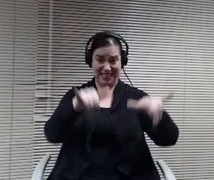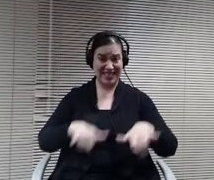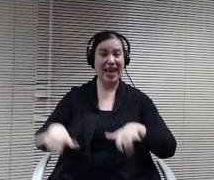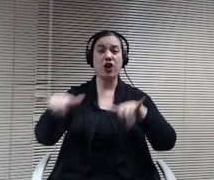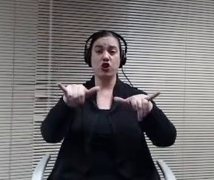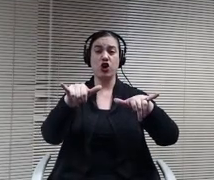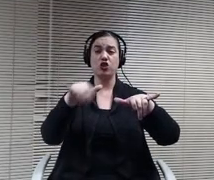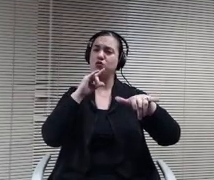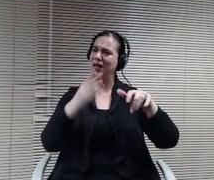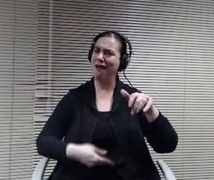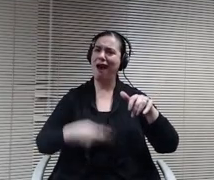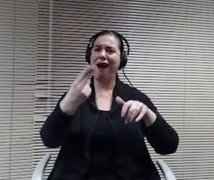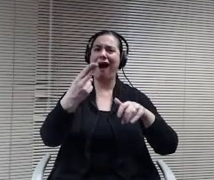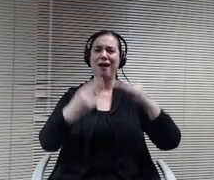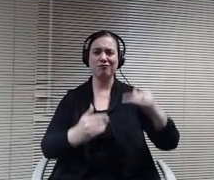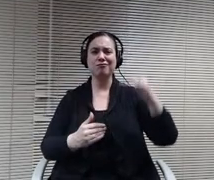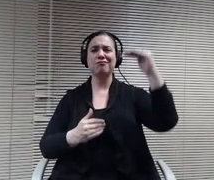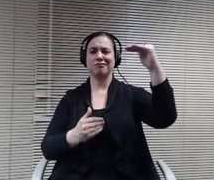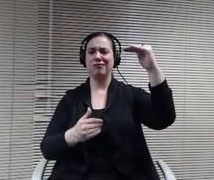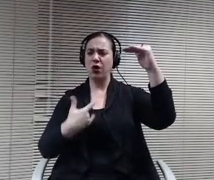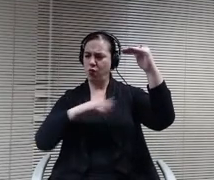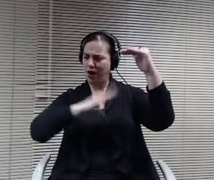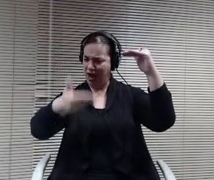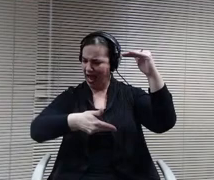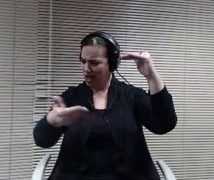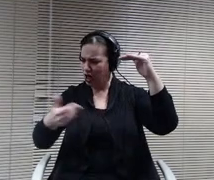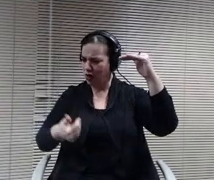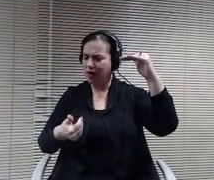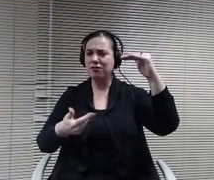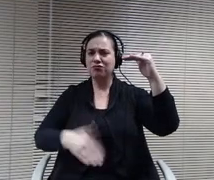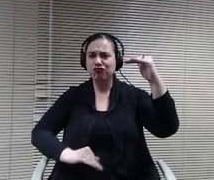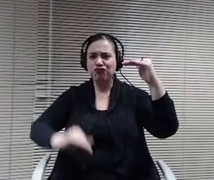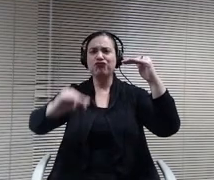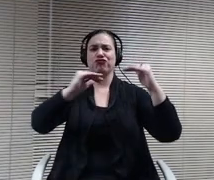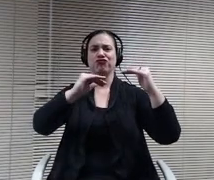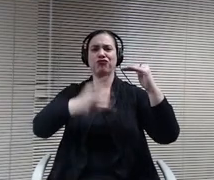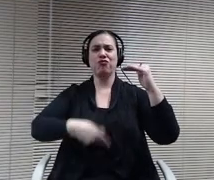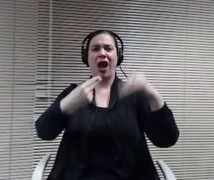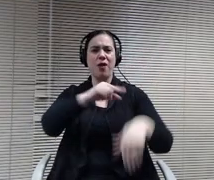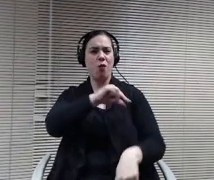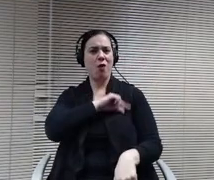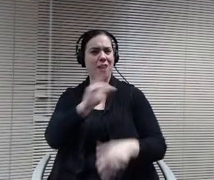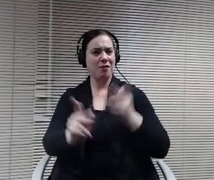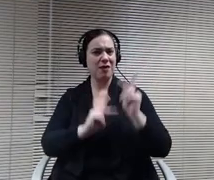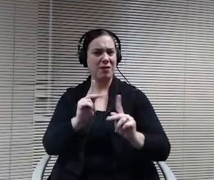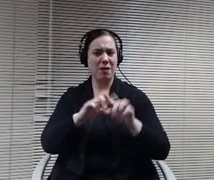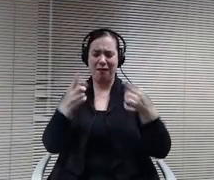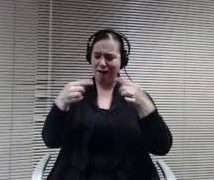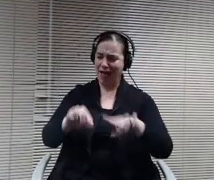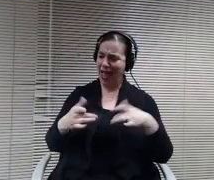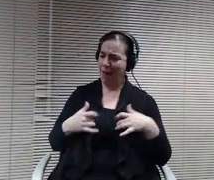people, but because we had a big pool to pick from, we had an opportunity to hire a little more diverse staff and.